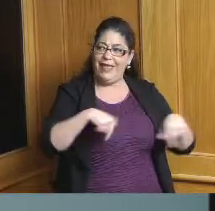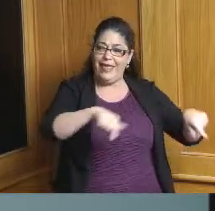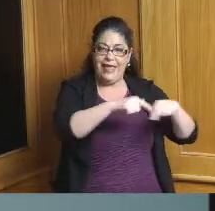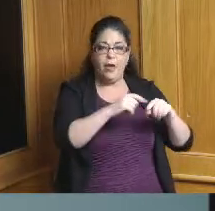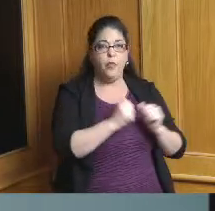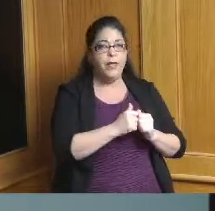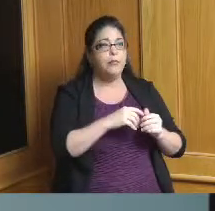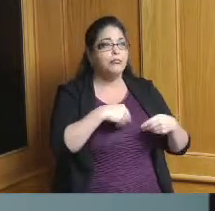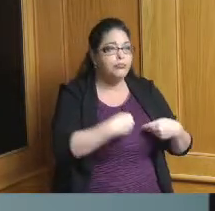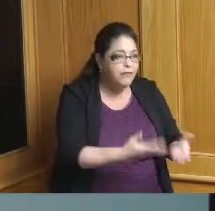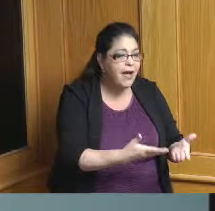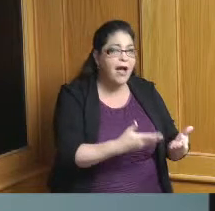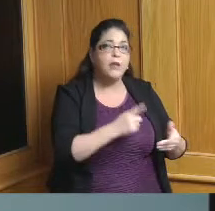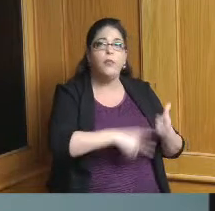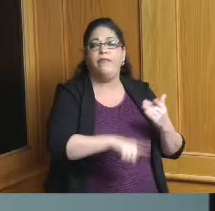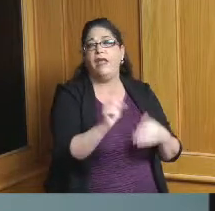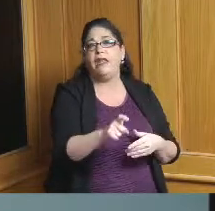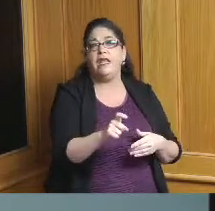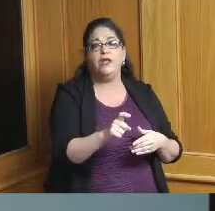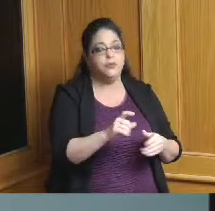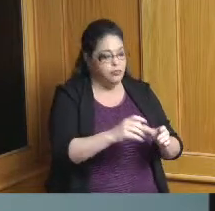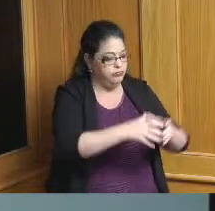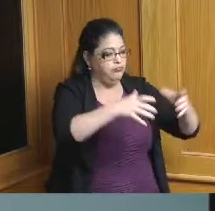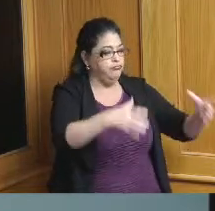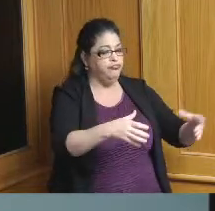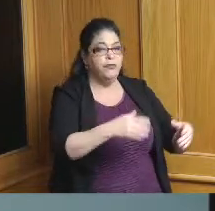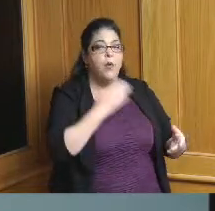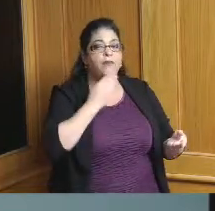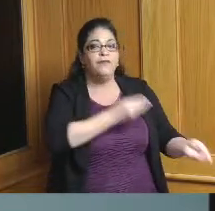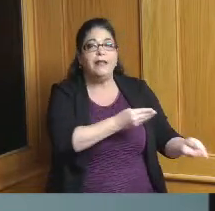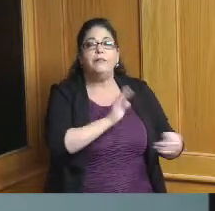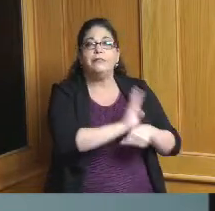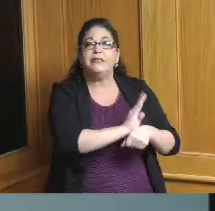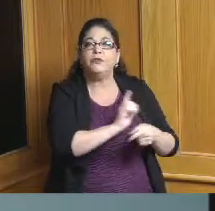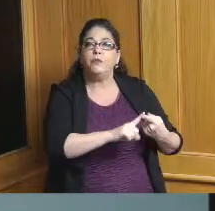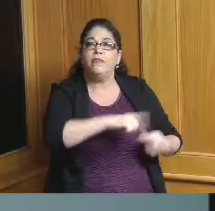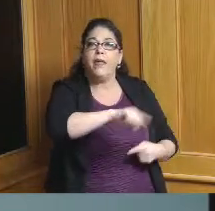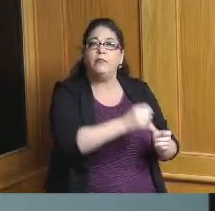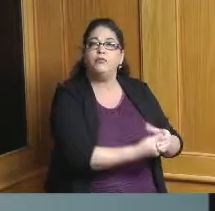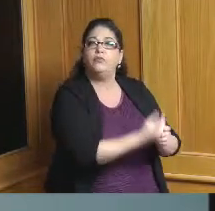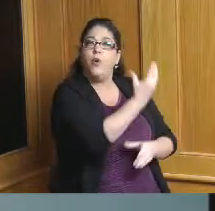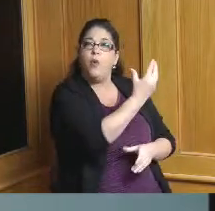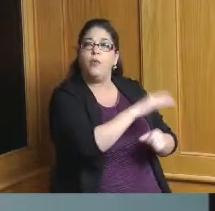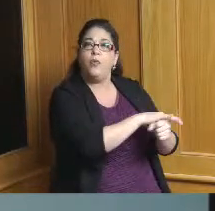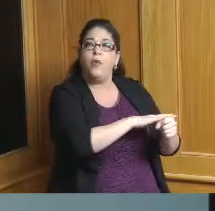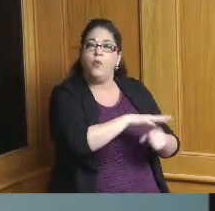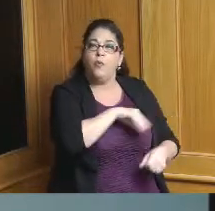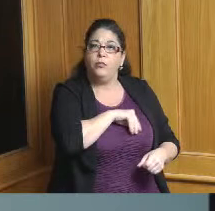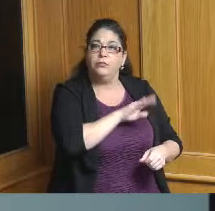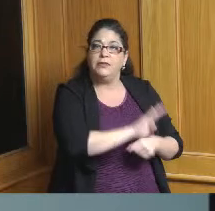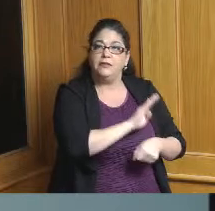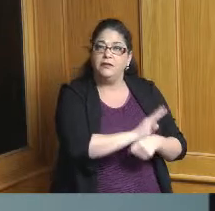resourcing those organizations to do the things they do because as Harry says this is the document